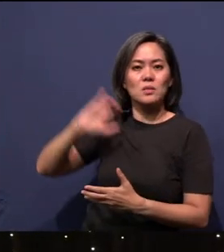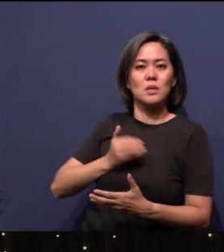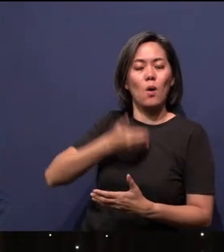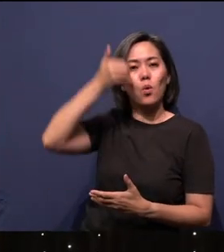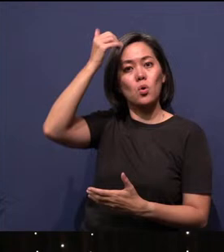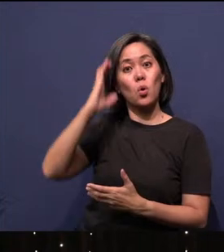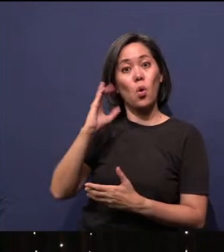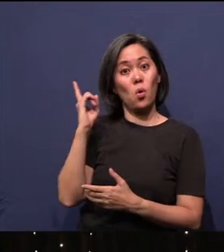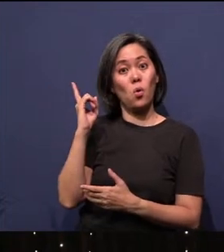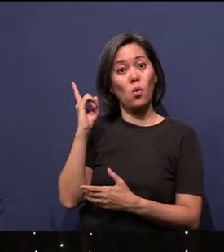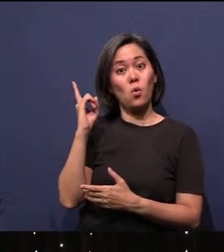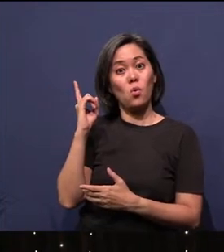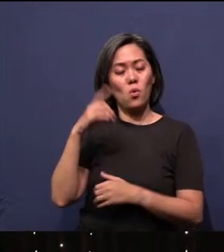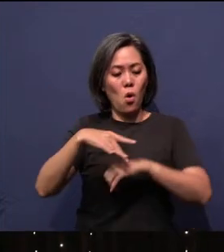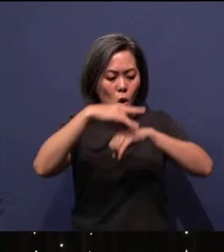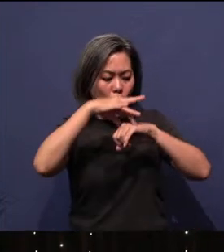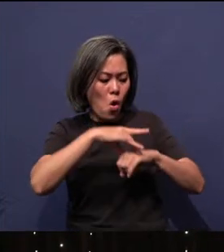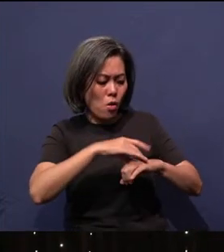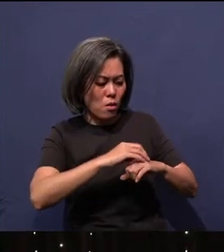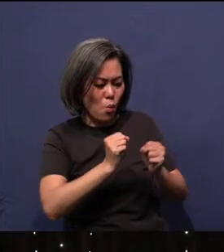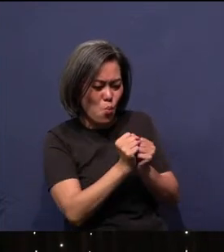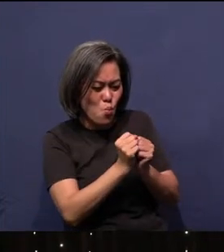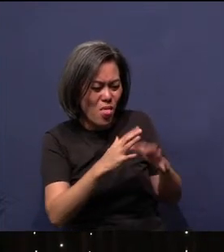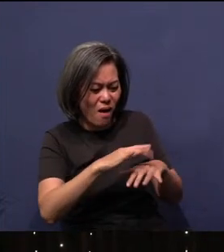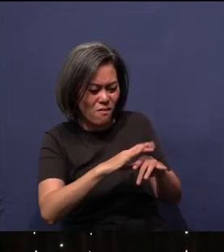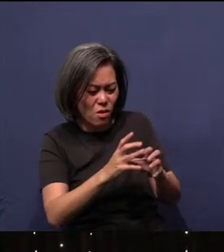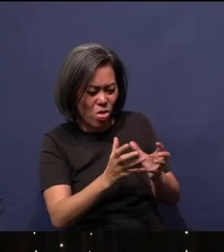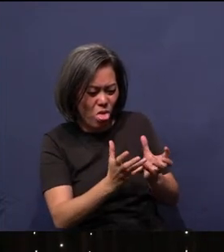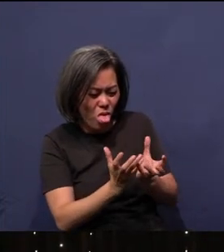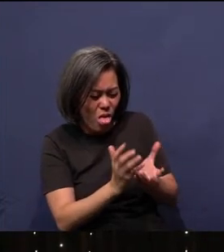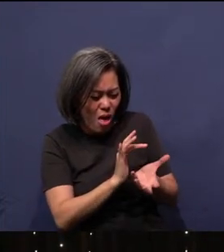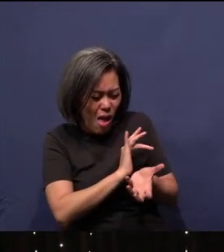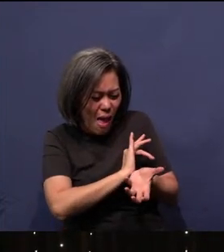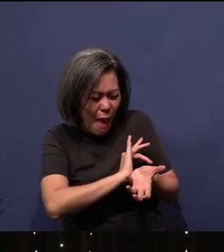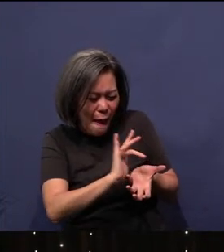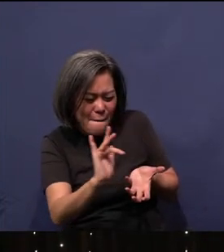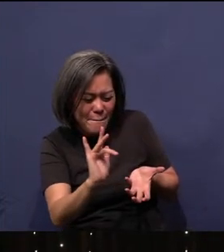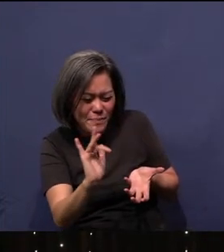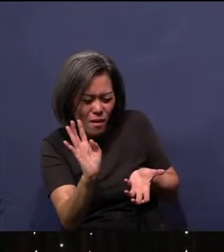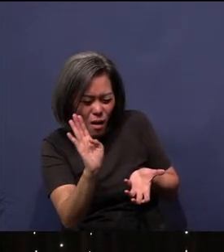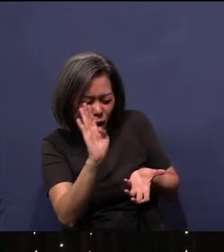And the earth was formless and empty. Darkness was over the surface of the deep, and